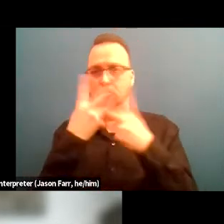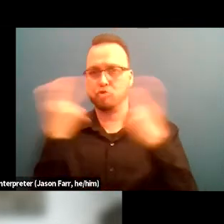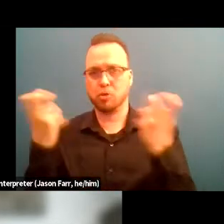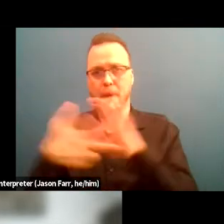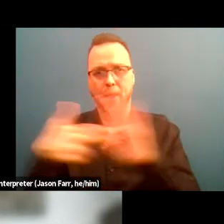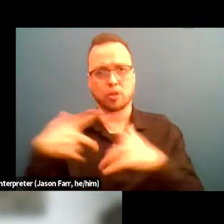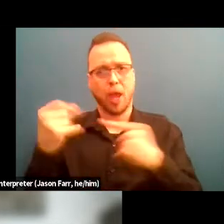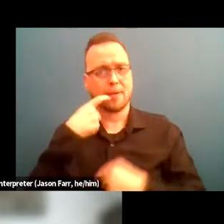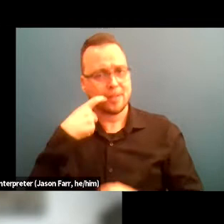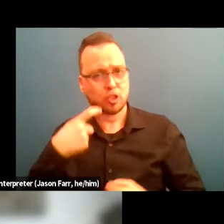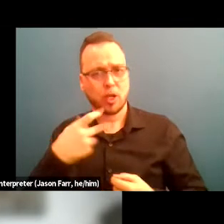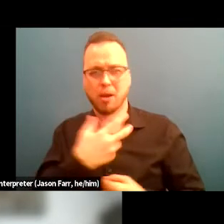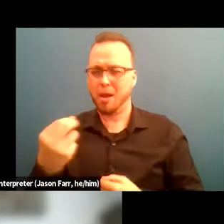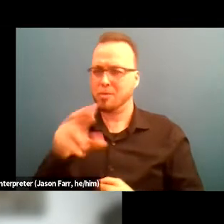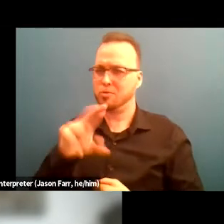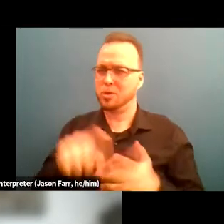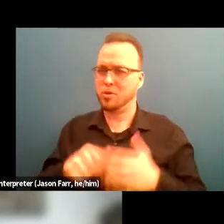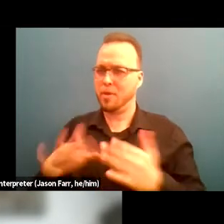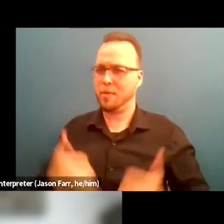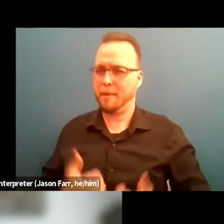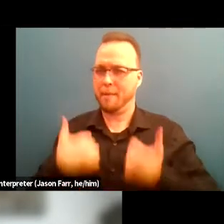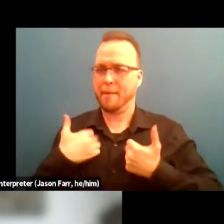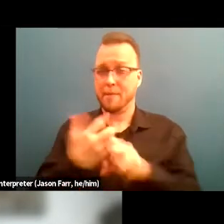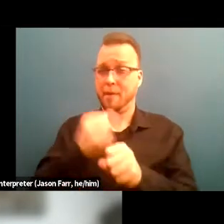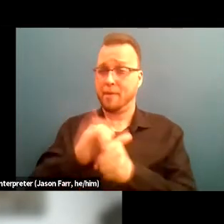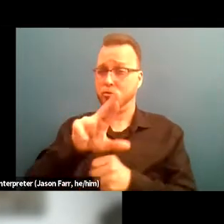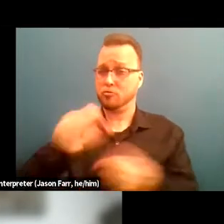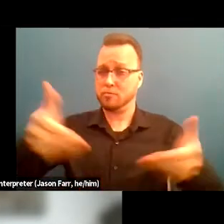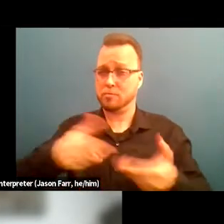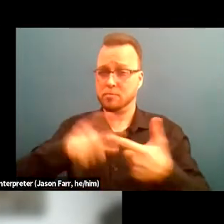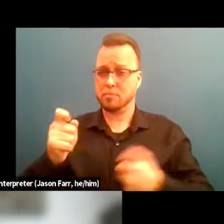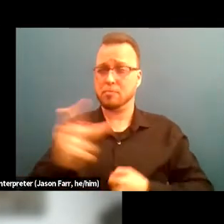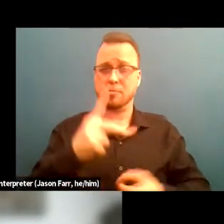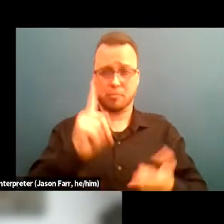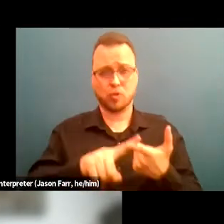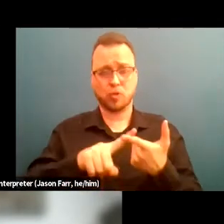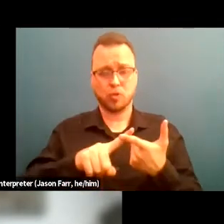and just restarting their lives. Getting that reintroduction back into a freer society